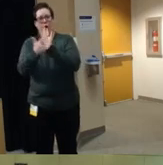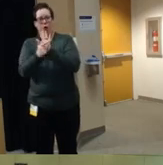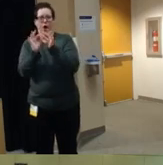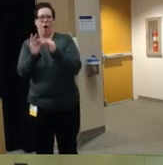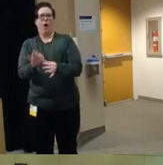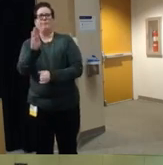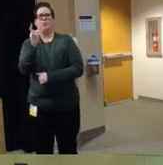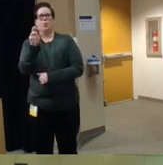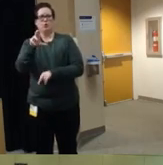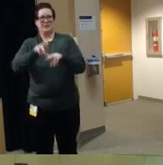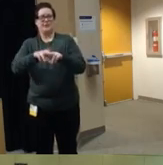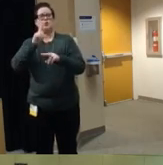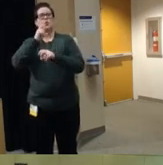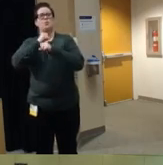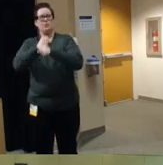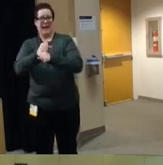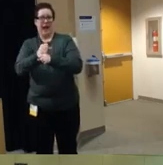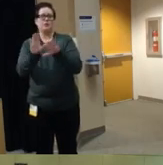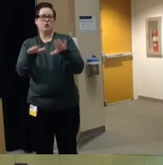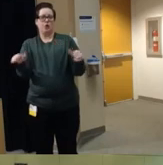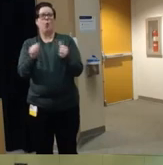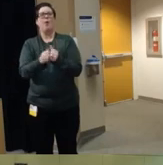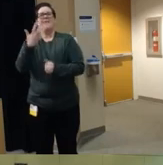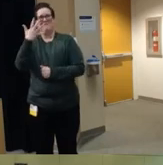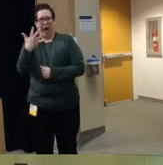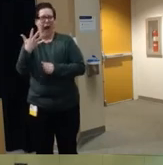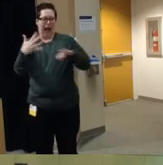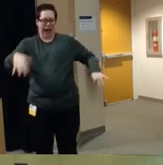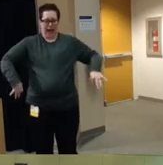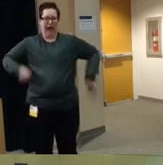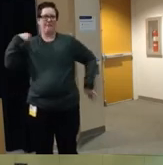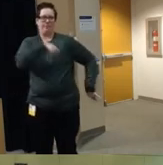protect children who had outgrown their fivepoint um safety harness in their car seat um and those